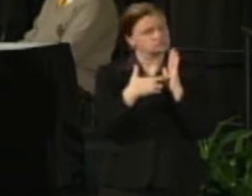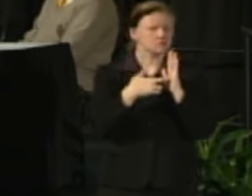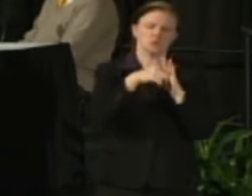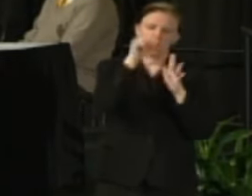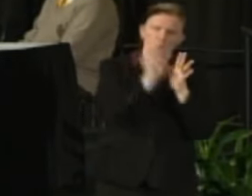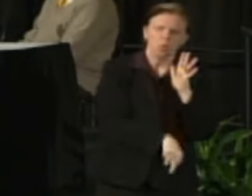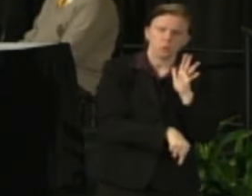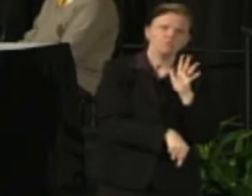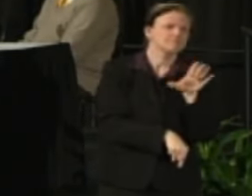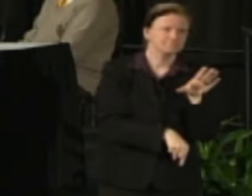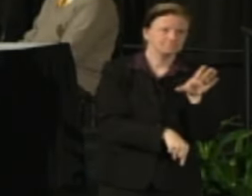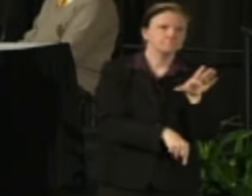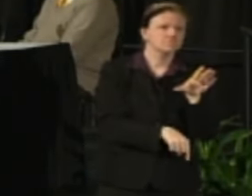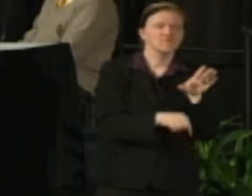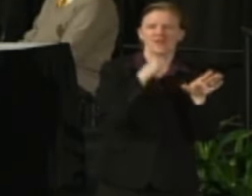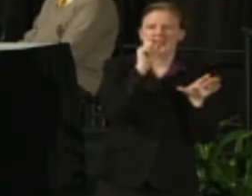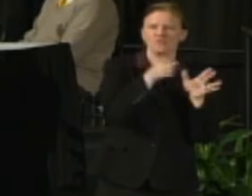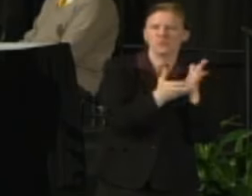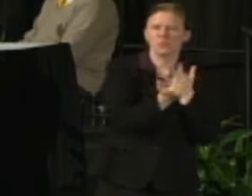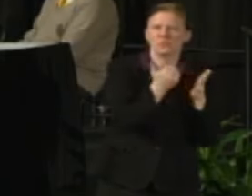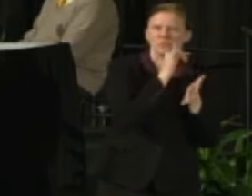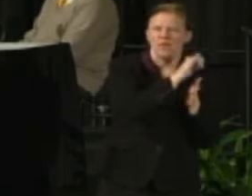that we operate under currently with the state.